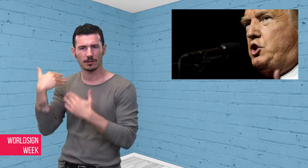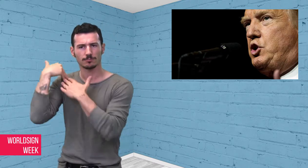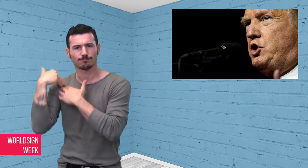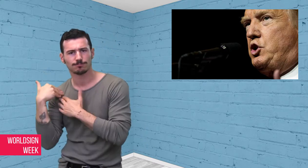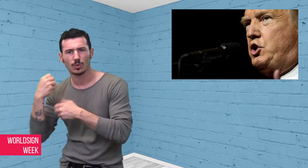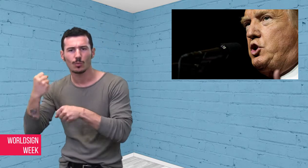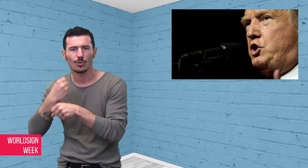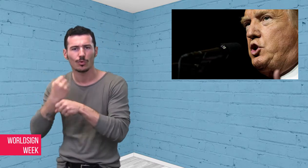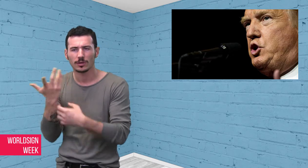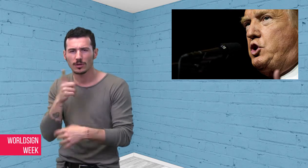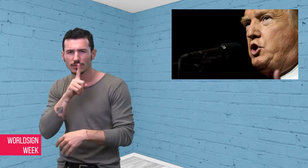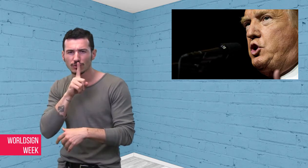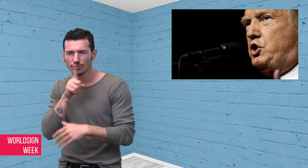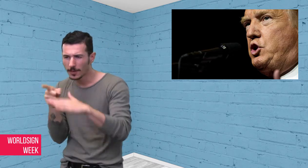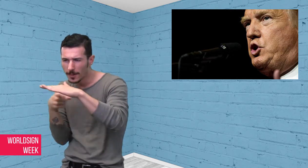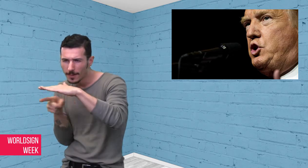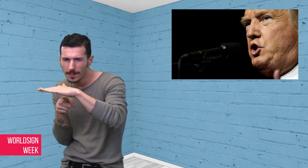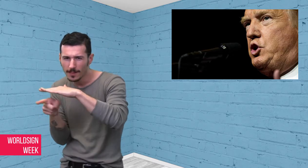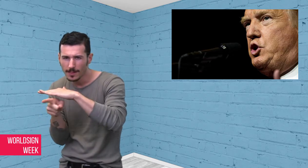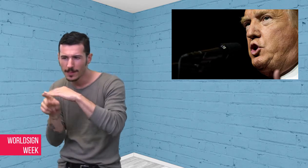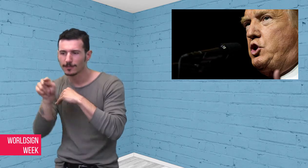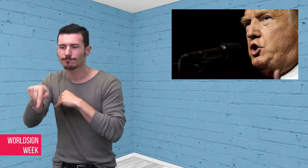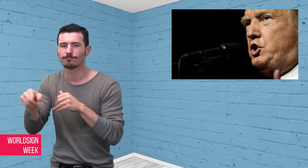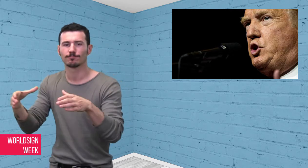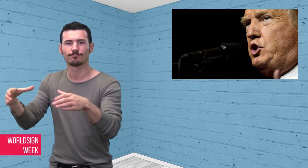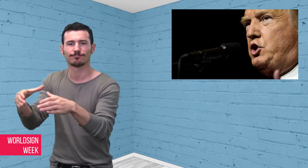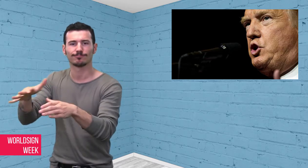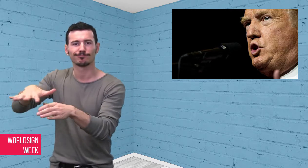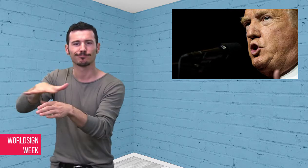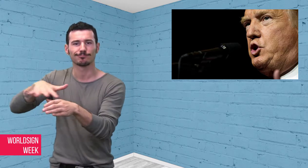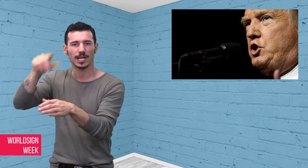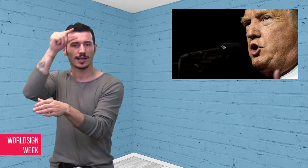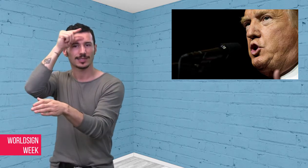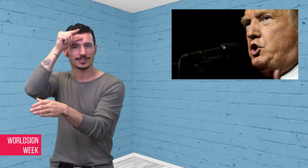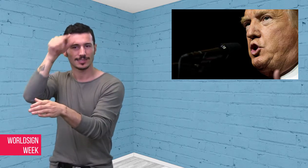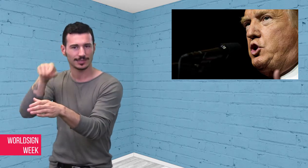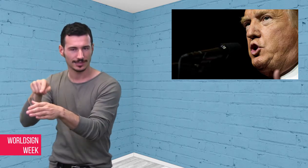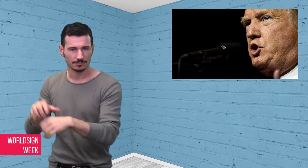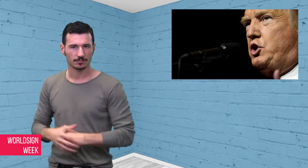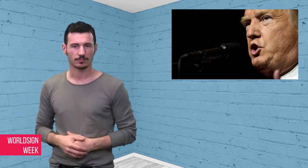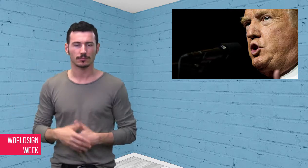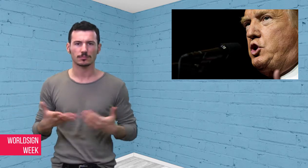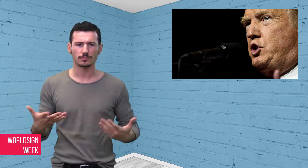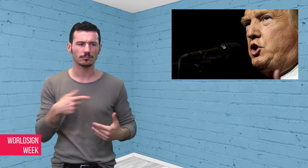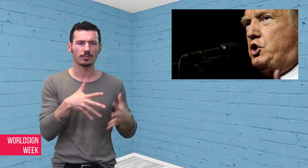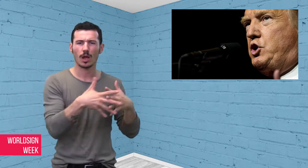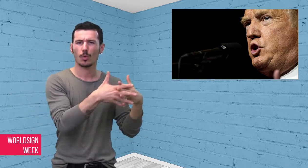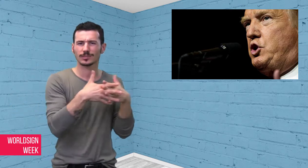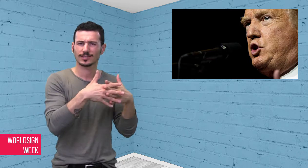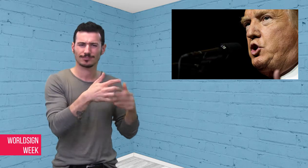officials. Trump, who apparently